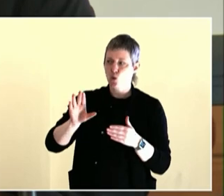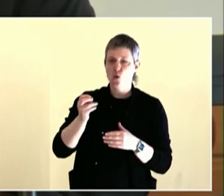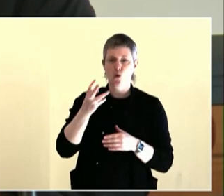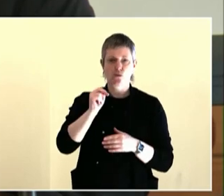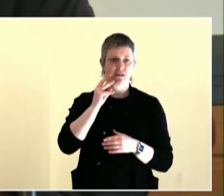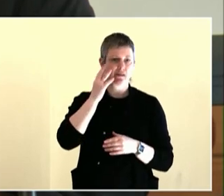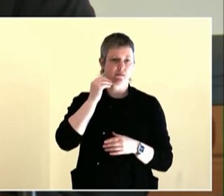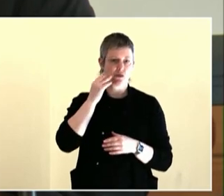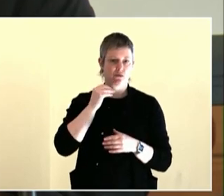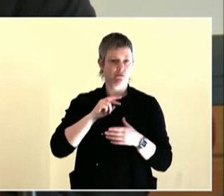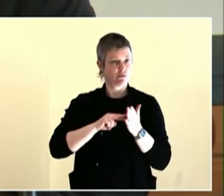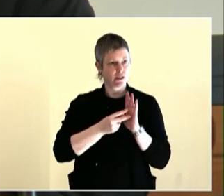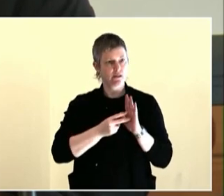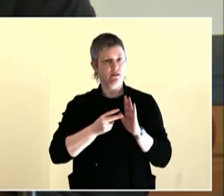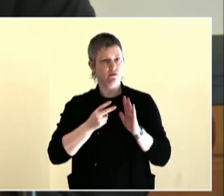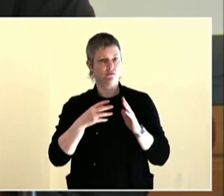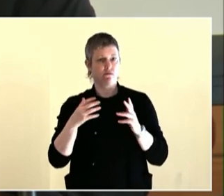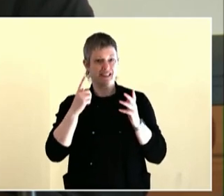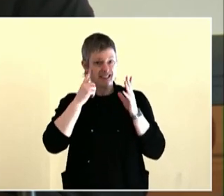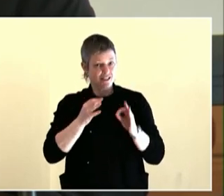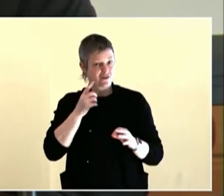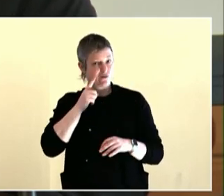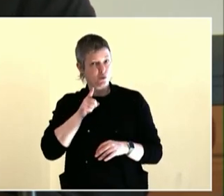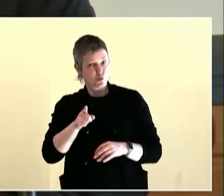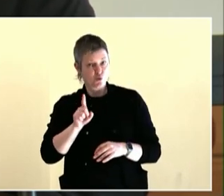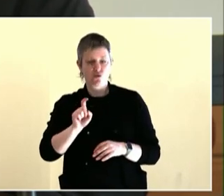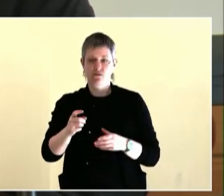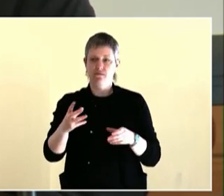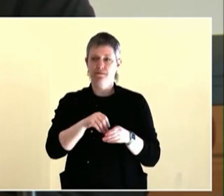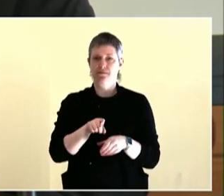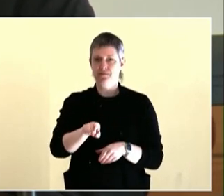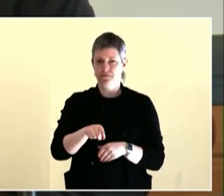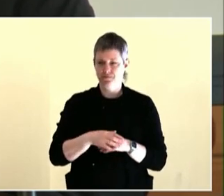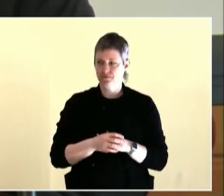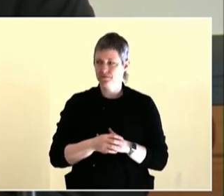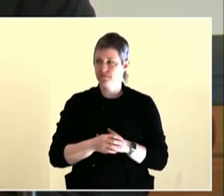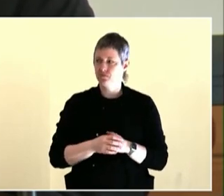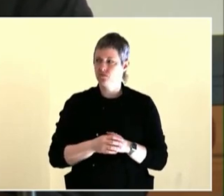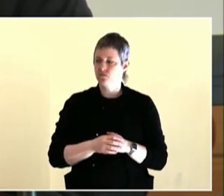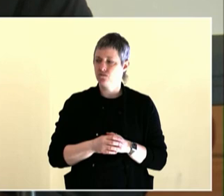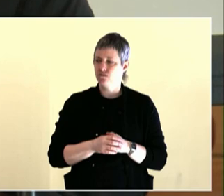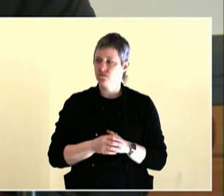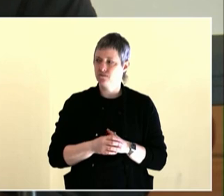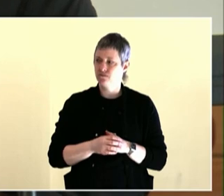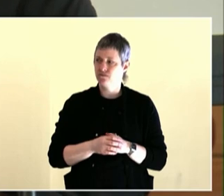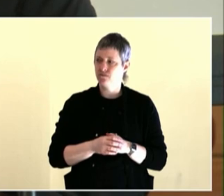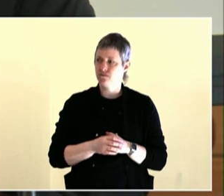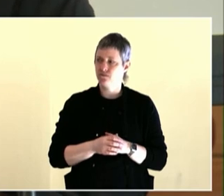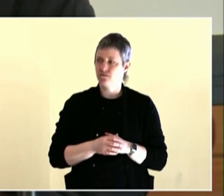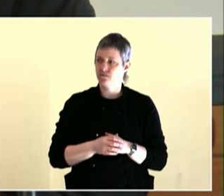little old car and putting bins and bins and bins of things in the trunk of my car and driving